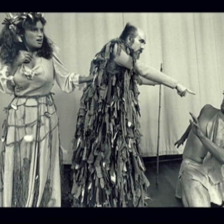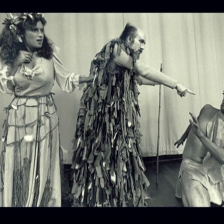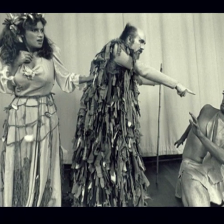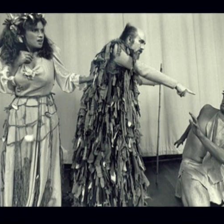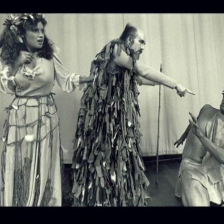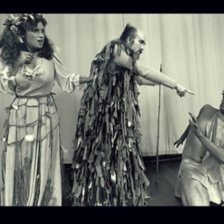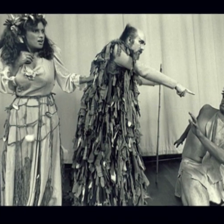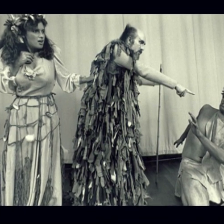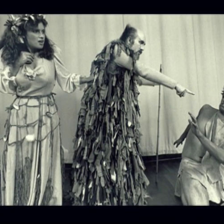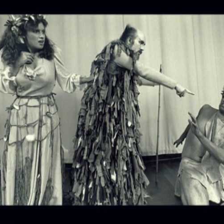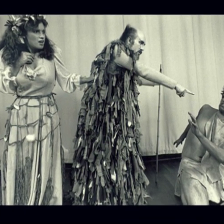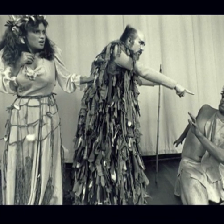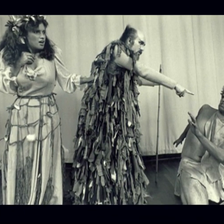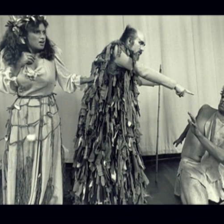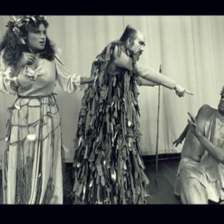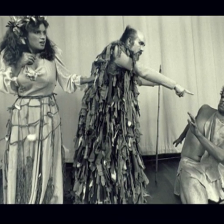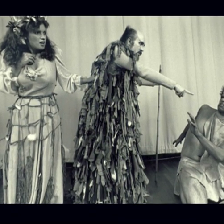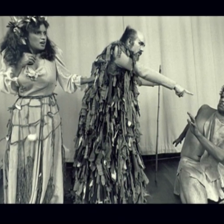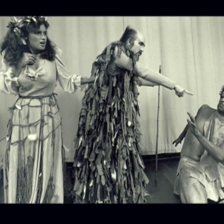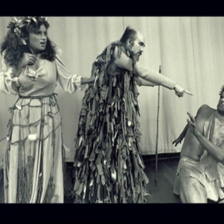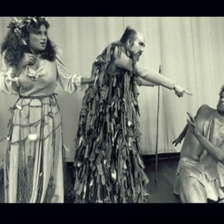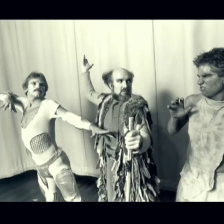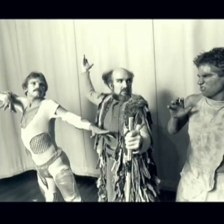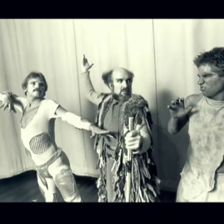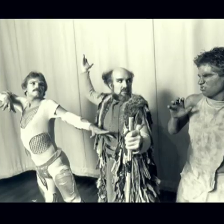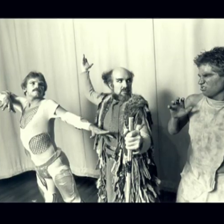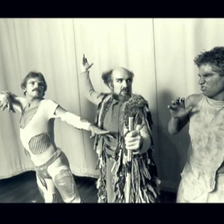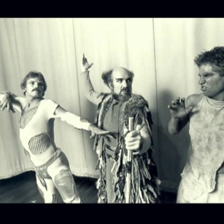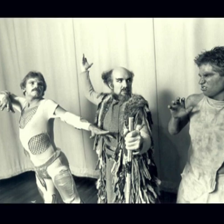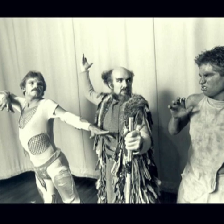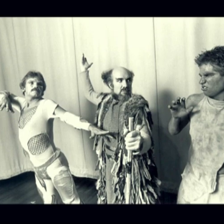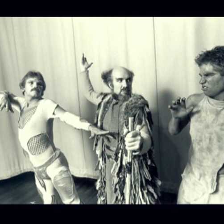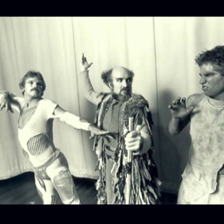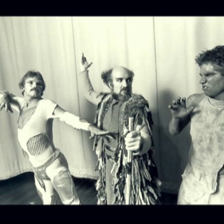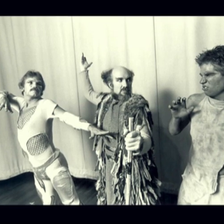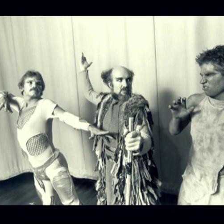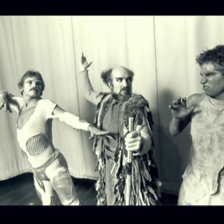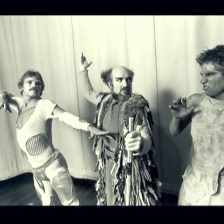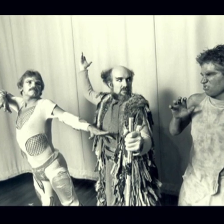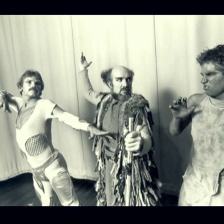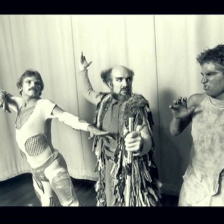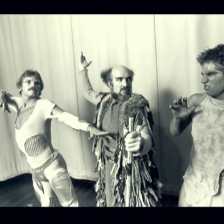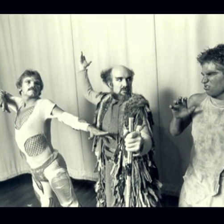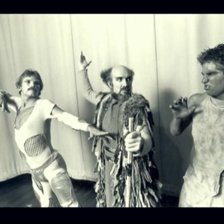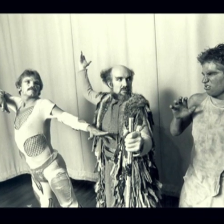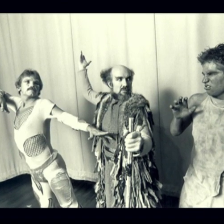who's half animal and half man. Well, the reason why I was chosen was because my sign language was so bad,